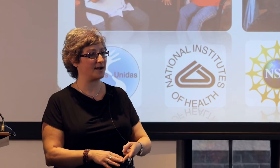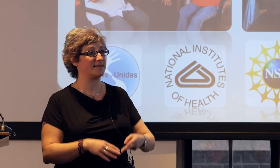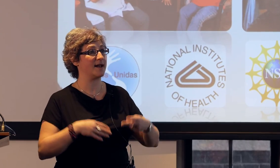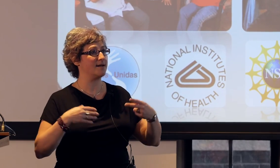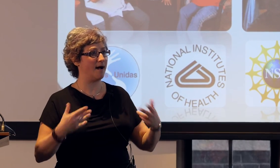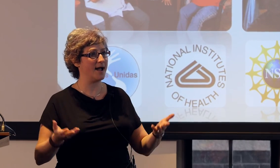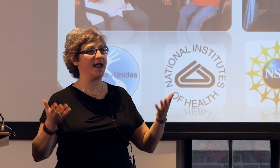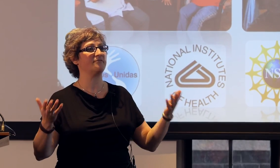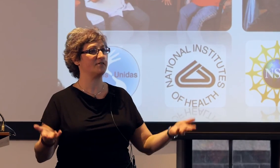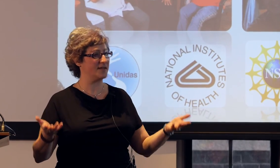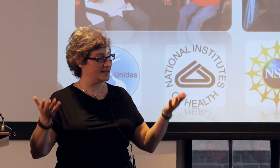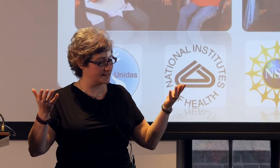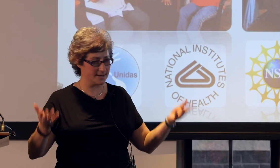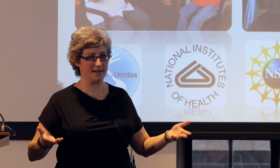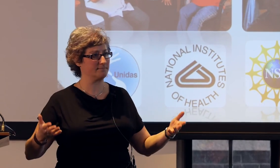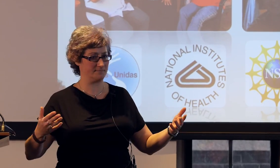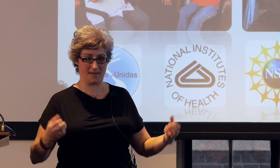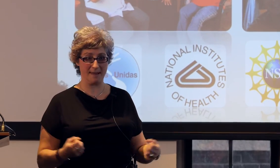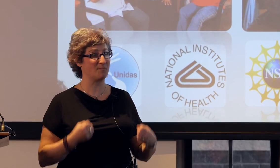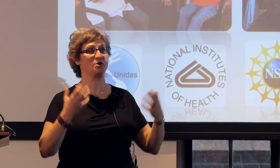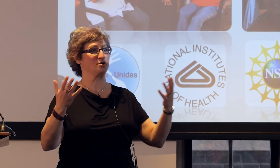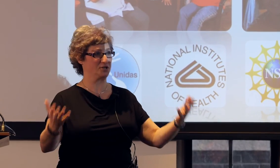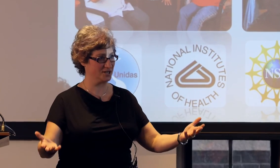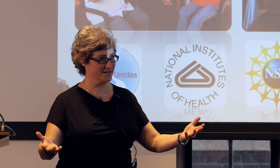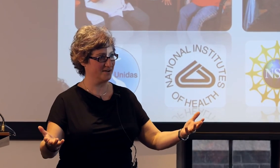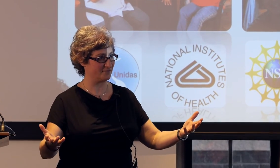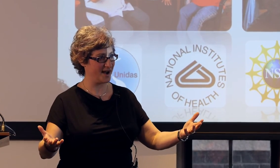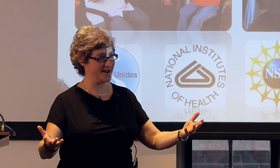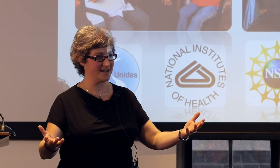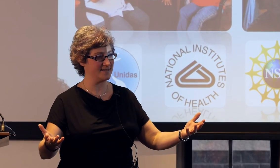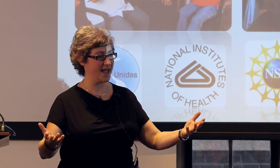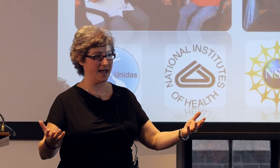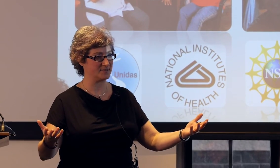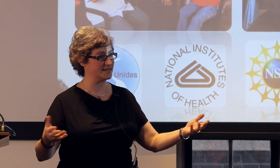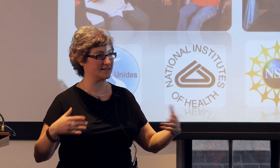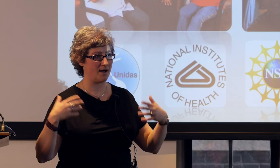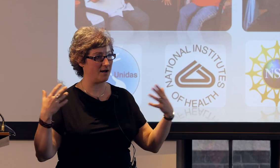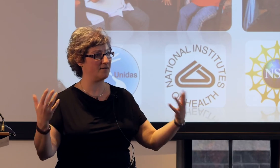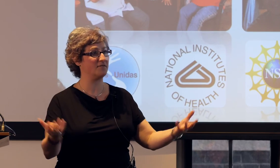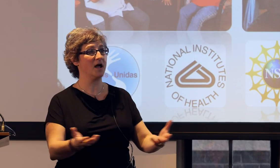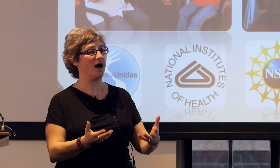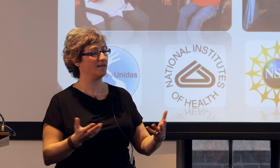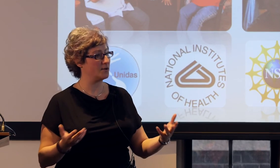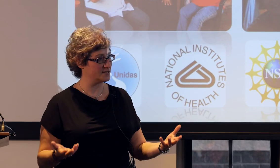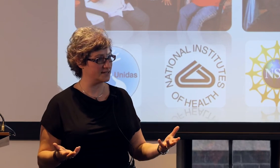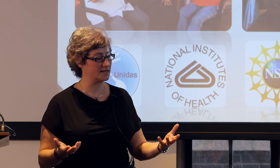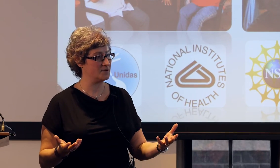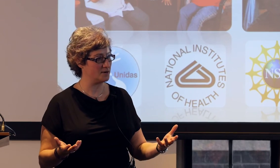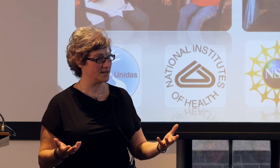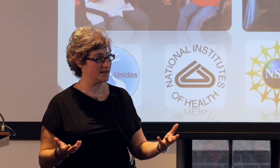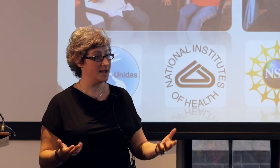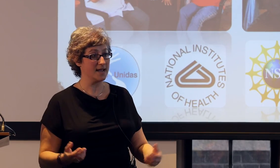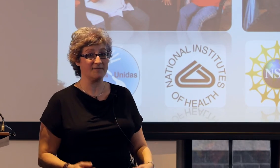the fact that not everything is gonna emerge, right, in the absence of a linguistic community.